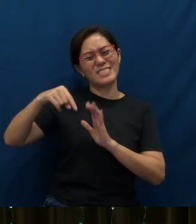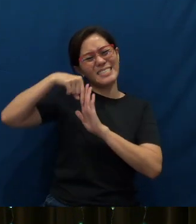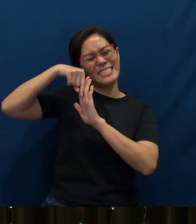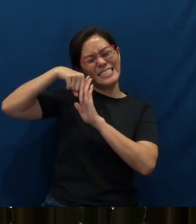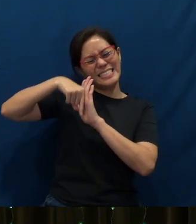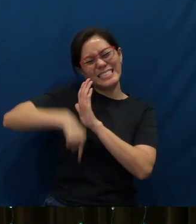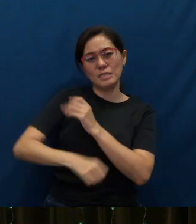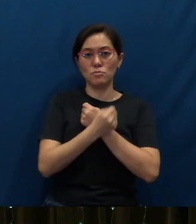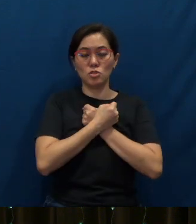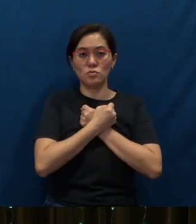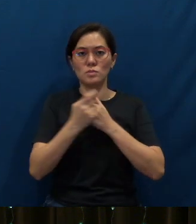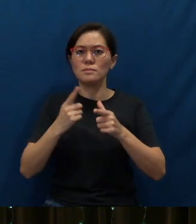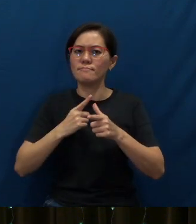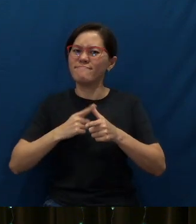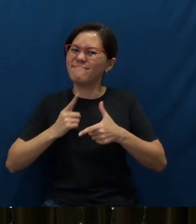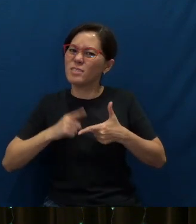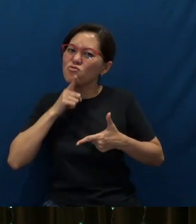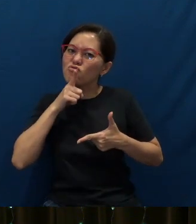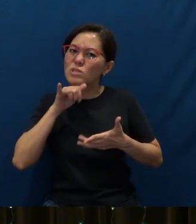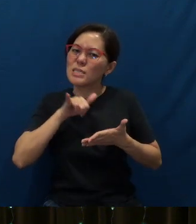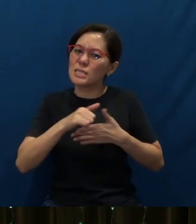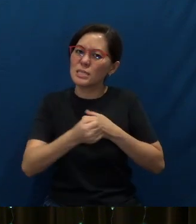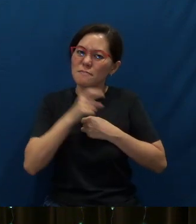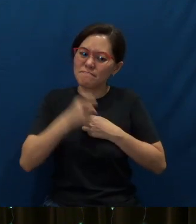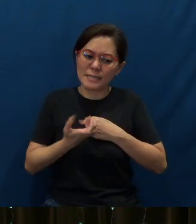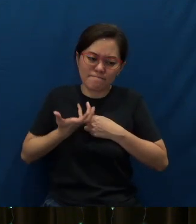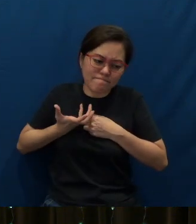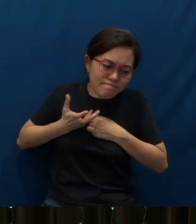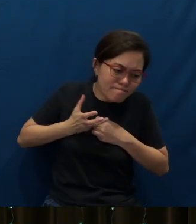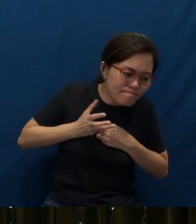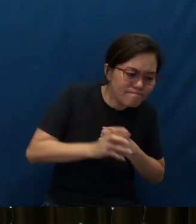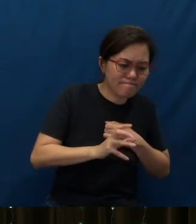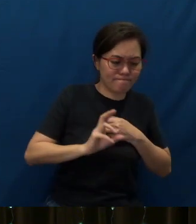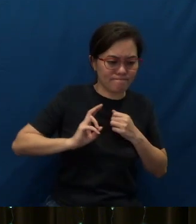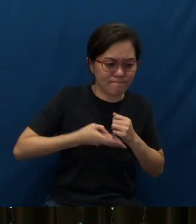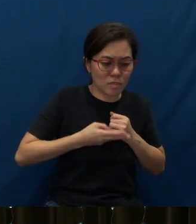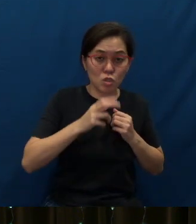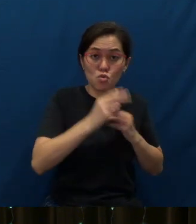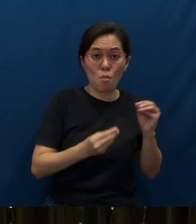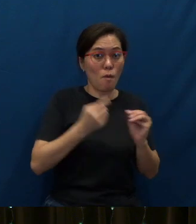then surely this love must also compel us to no longer live for ourselves.